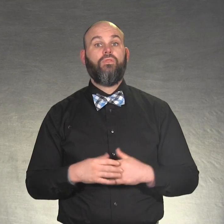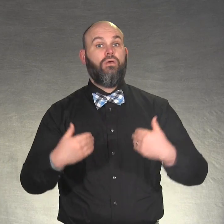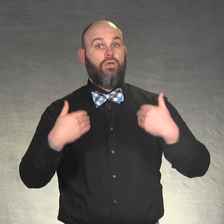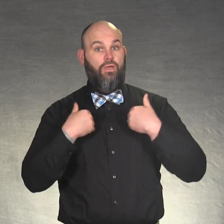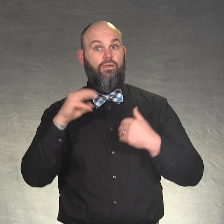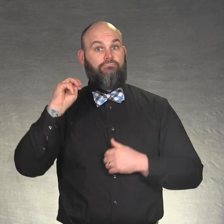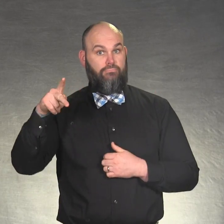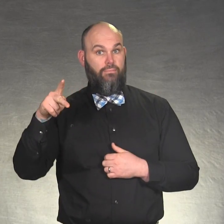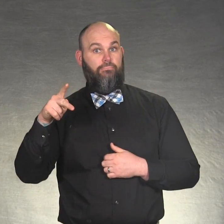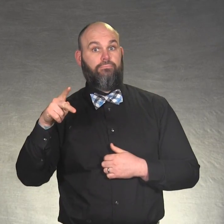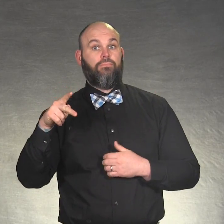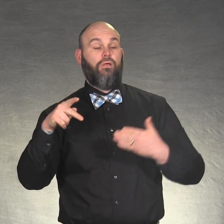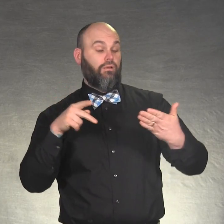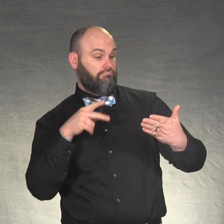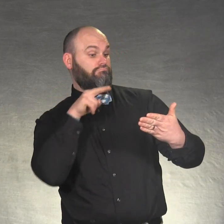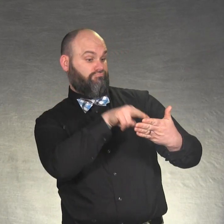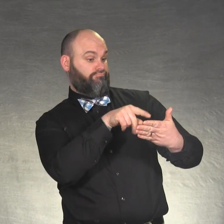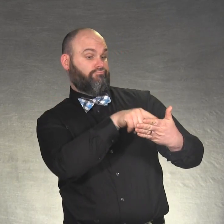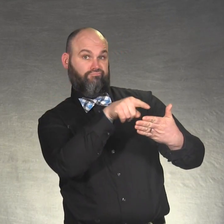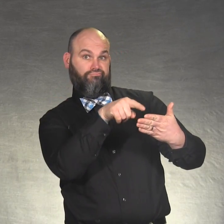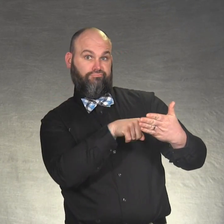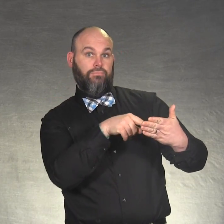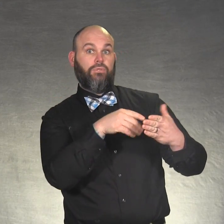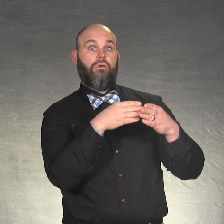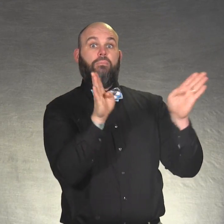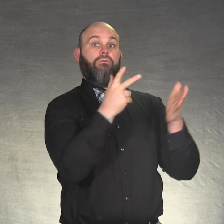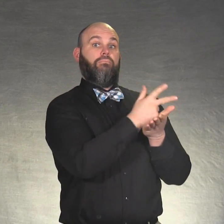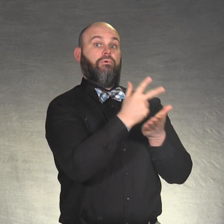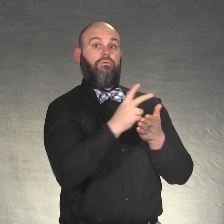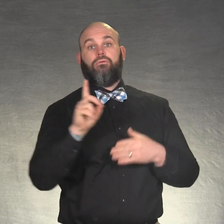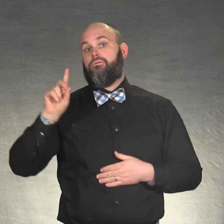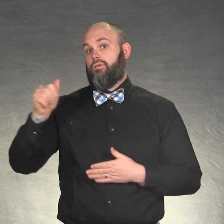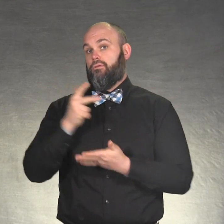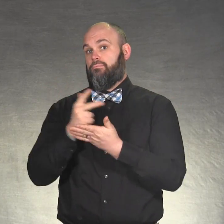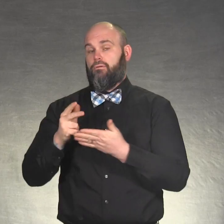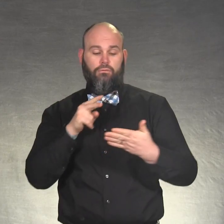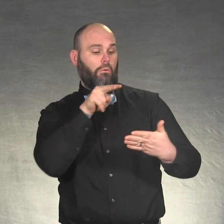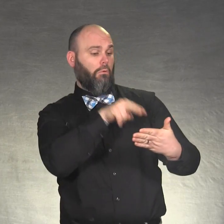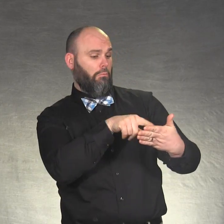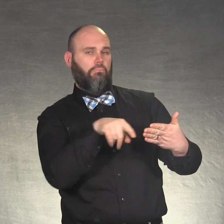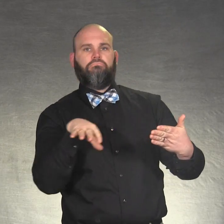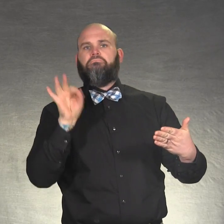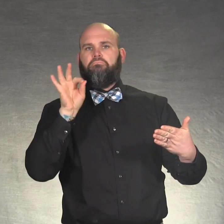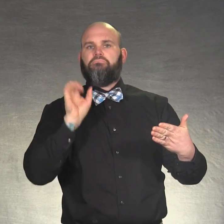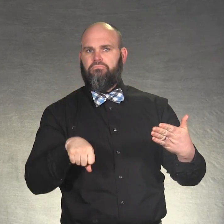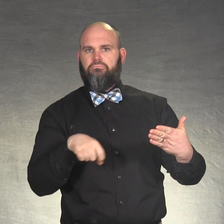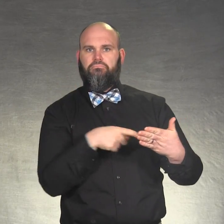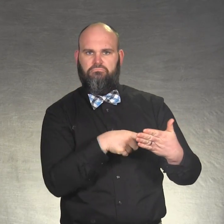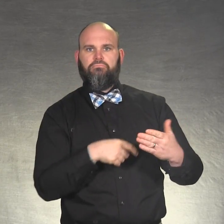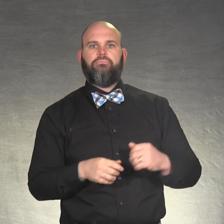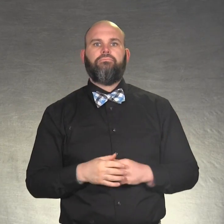There is a map that shows the locations for both public parking and disability parking.